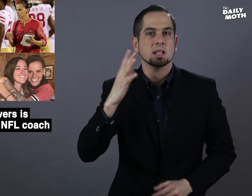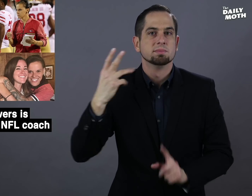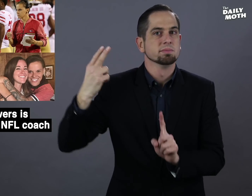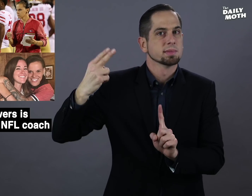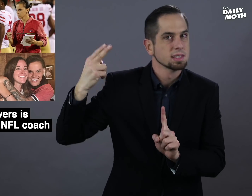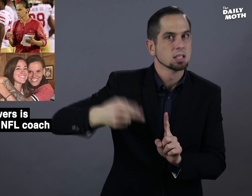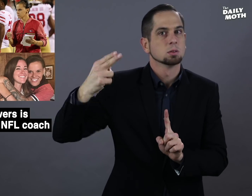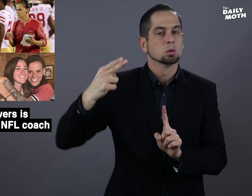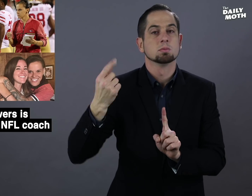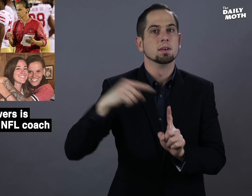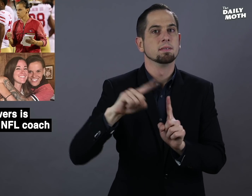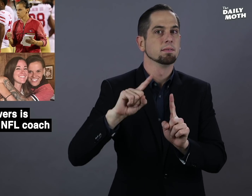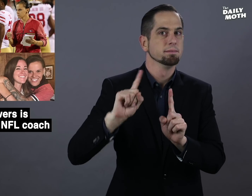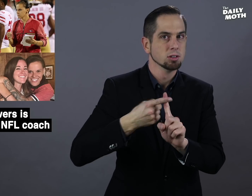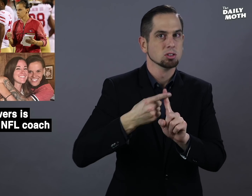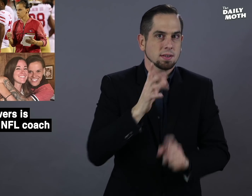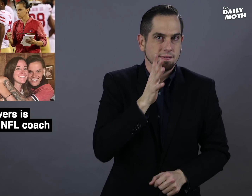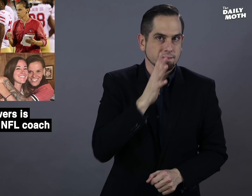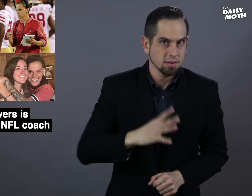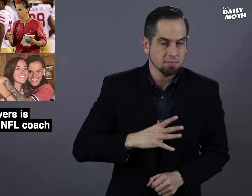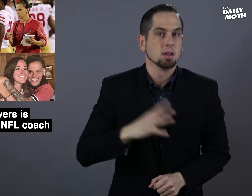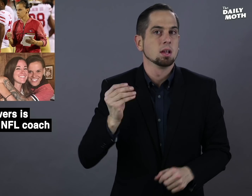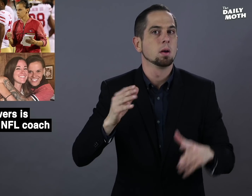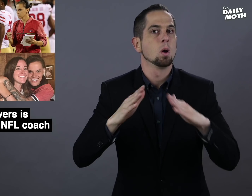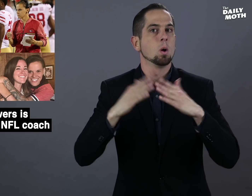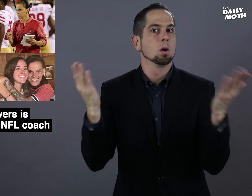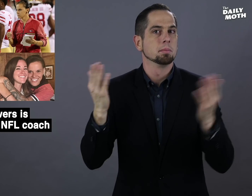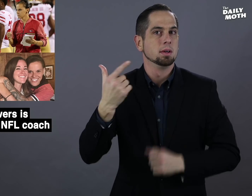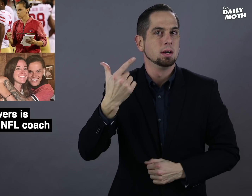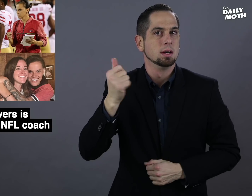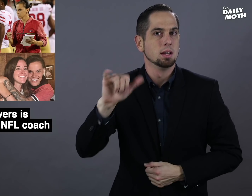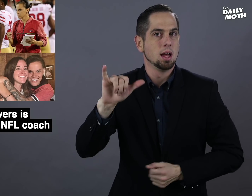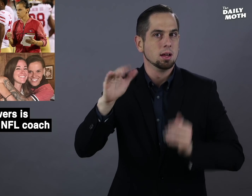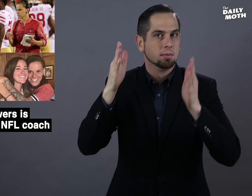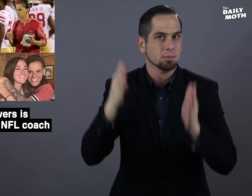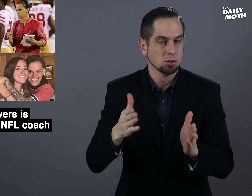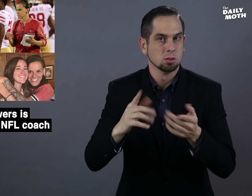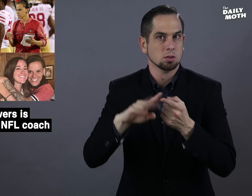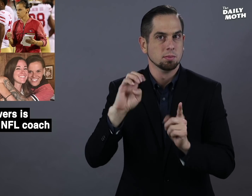will make history as the first female and openly gay person